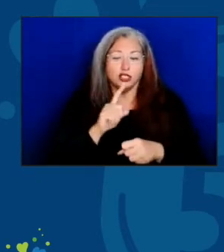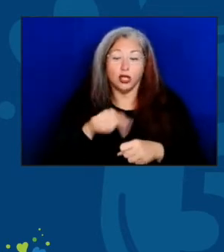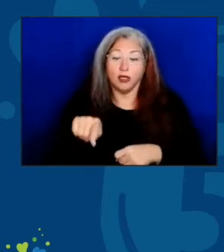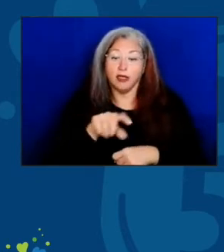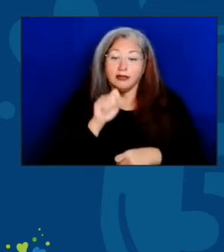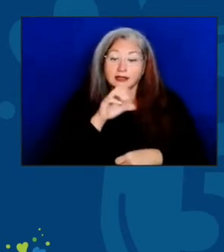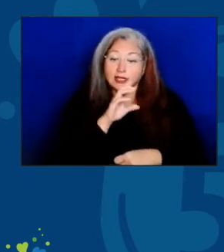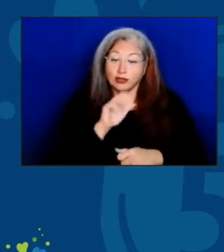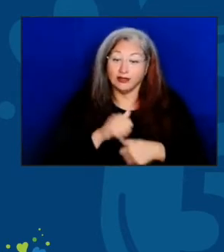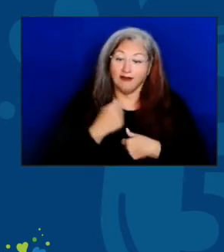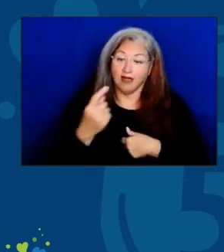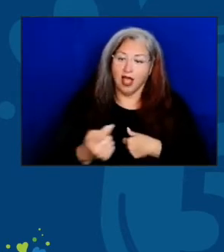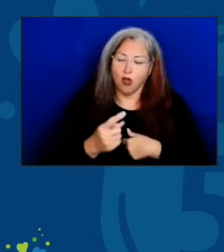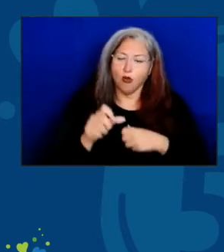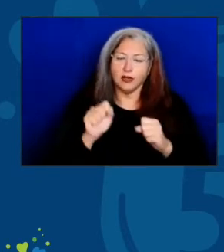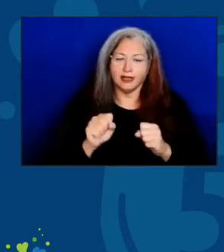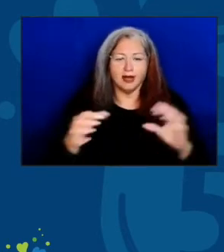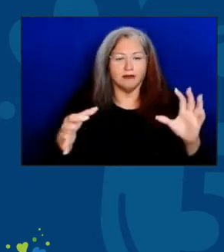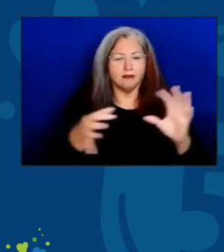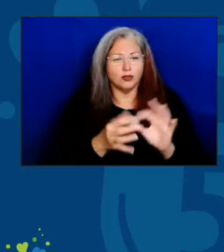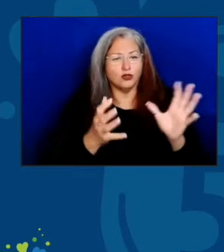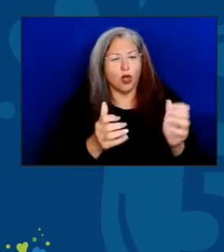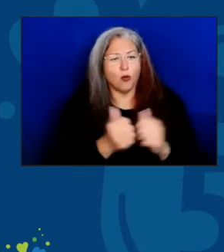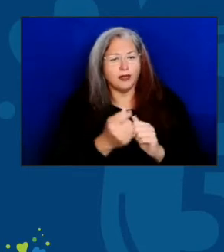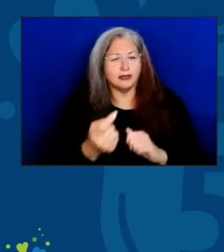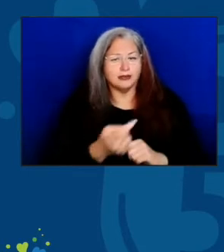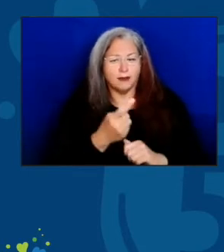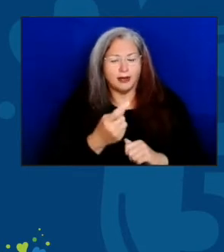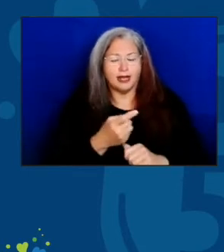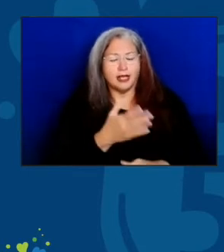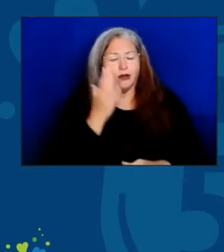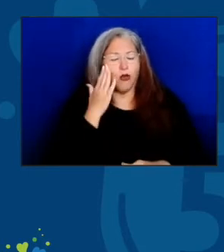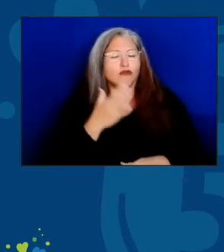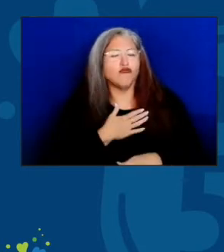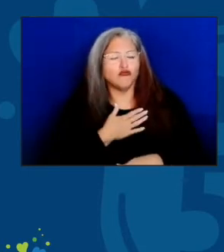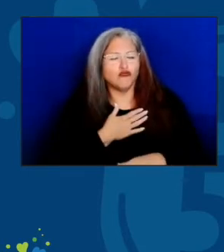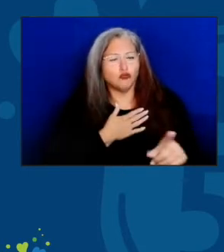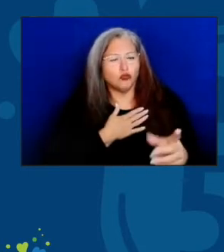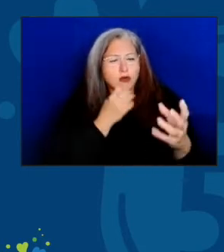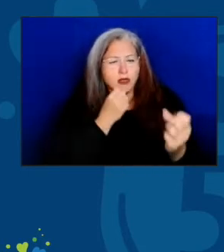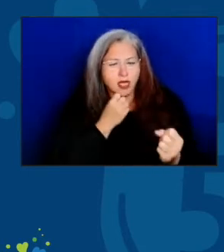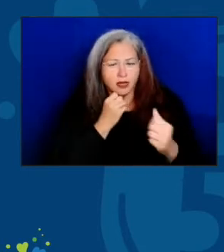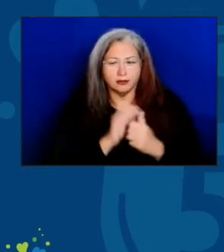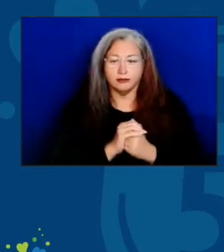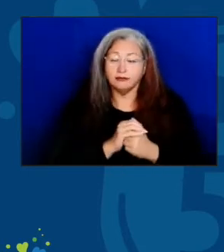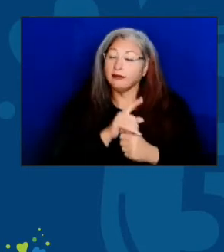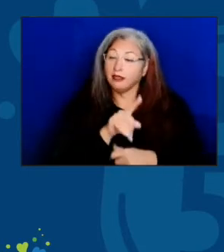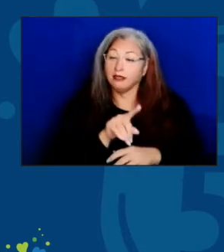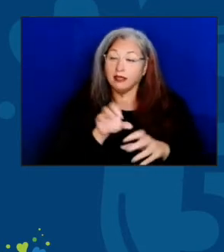had someone to talk to and knew someone cared. They did this even as the demand